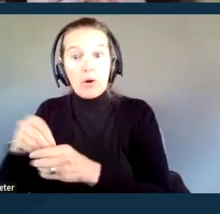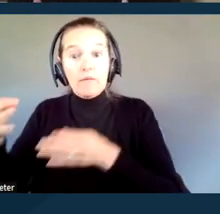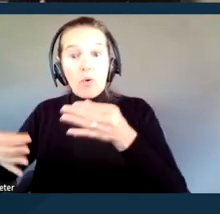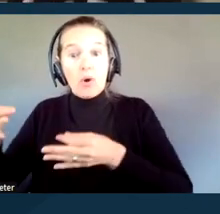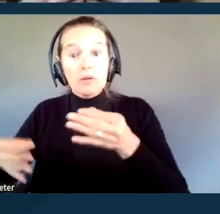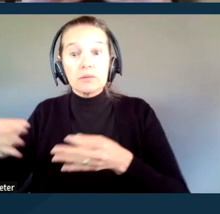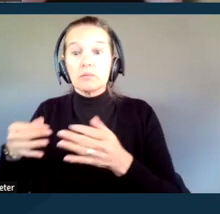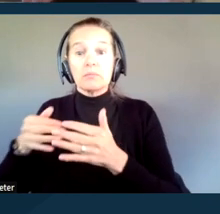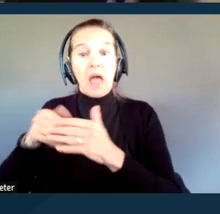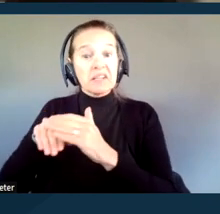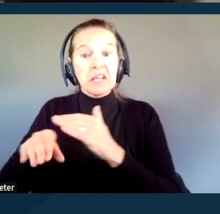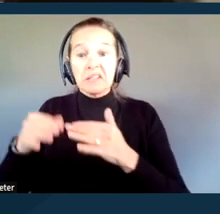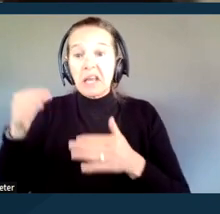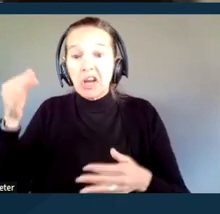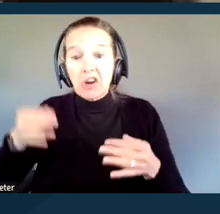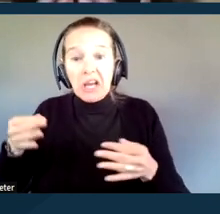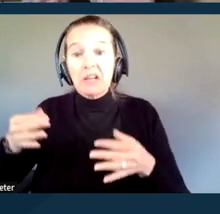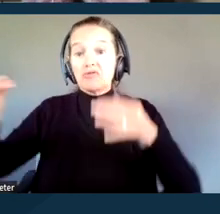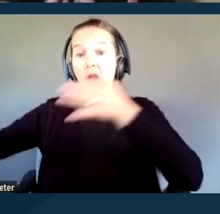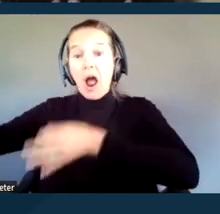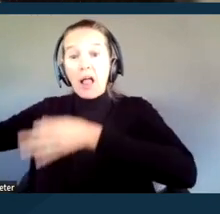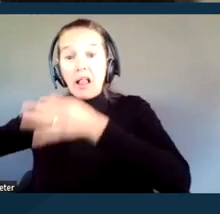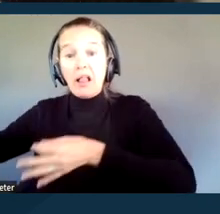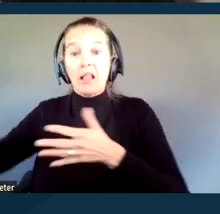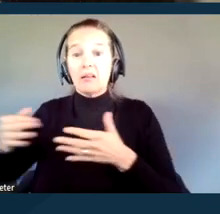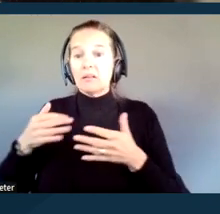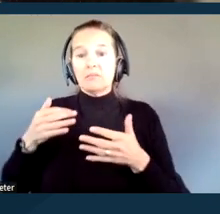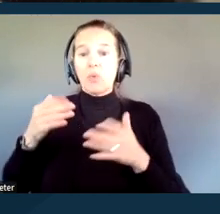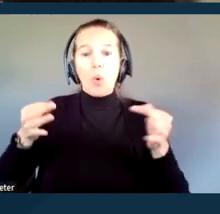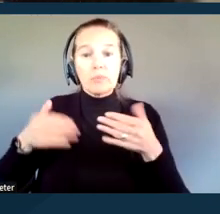a trial, any sort of proceeding, they have that opportunity